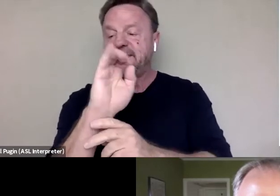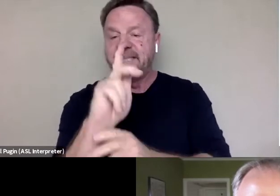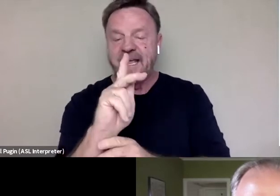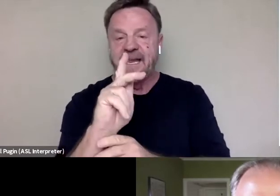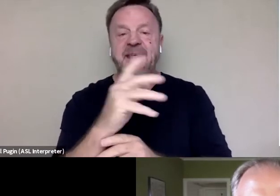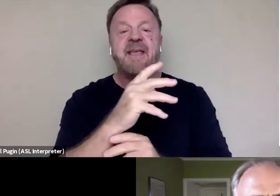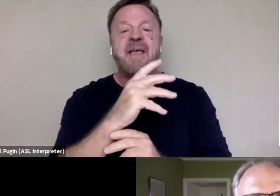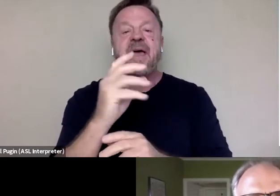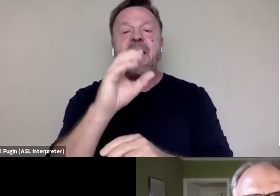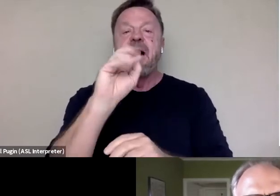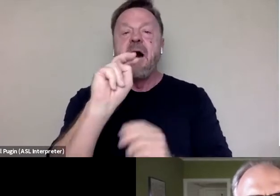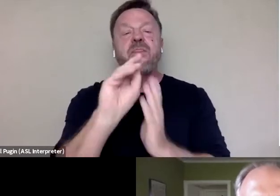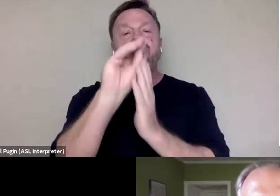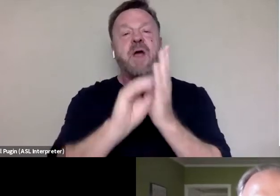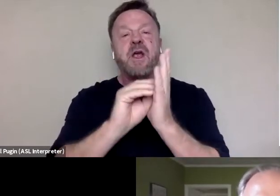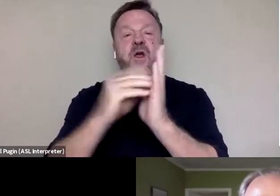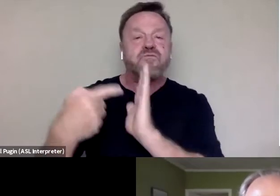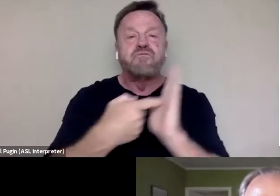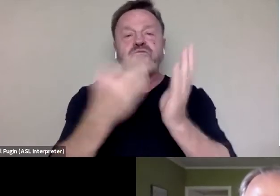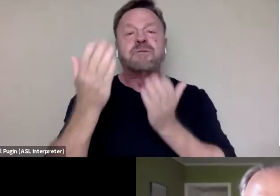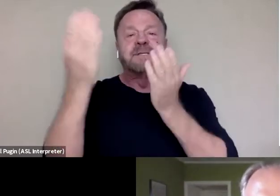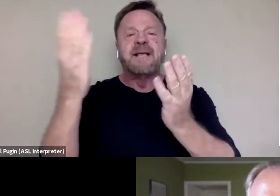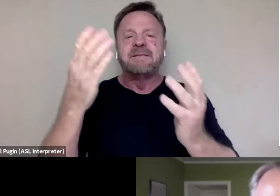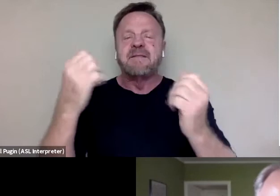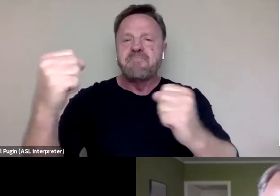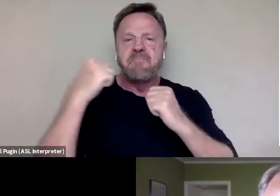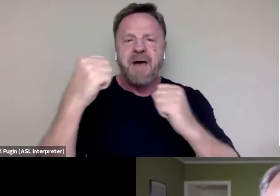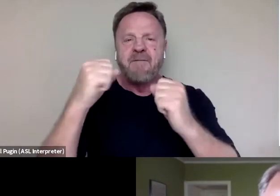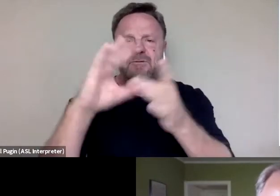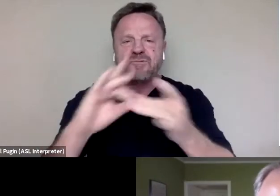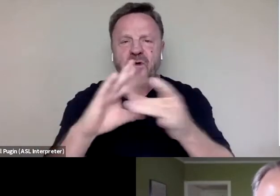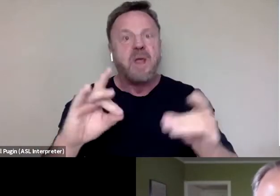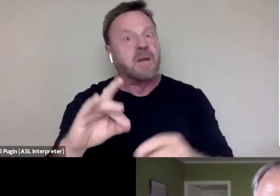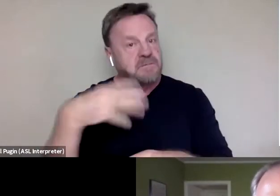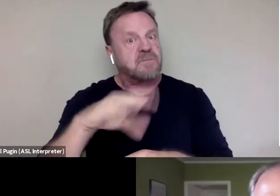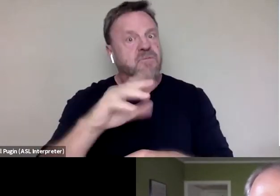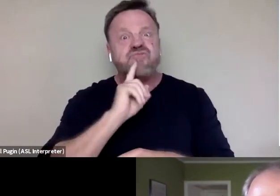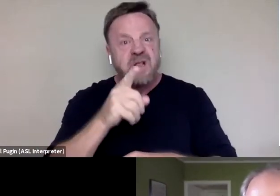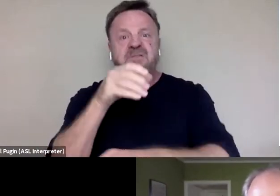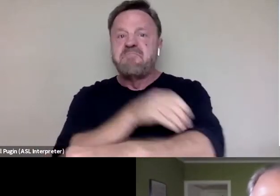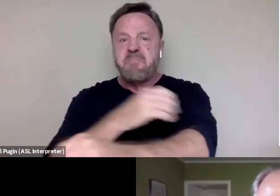"On the Record" presents the powerful story, and it is a very powerful story of high-ranking